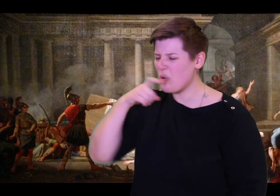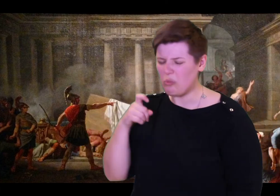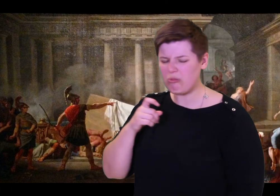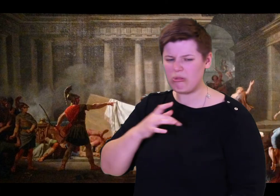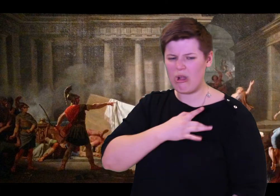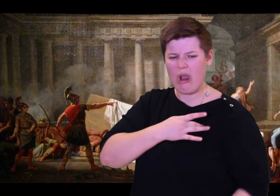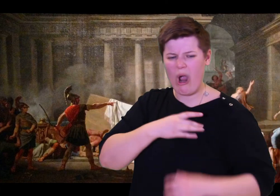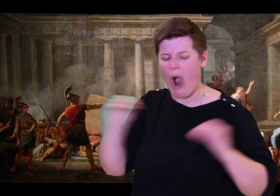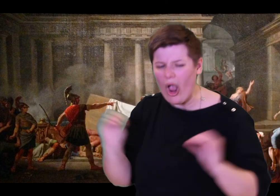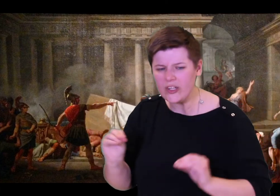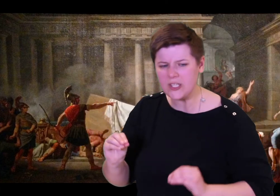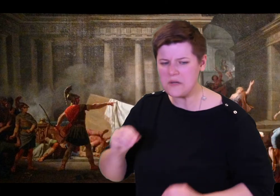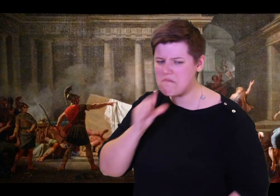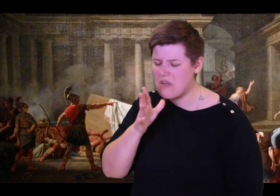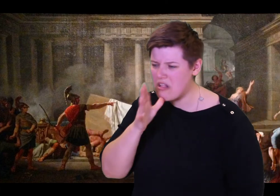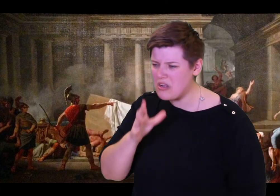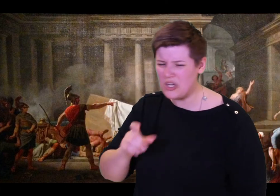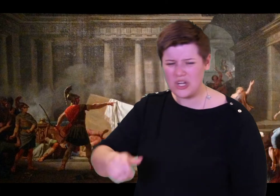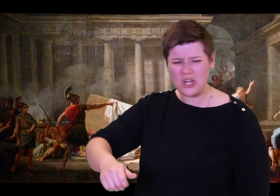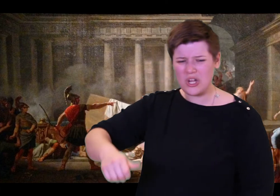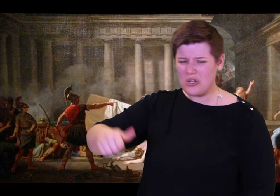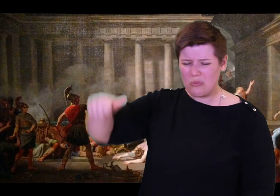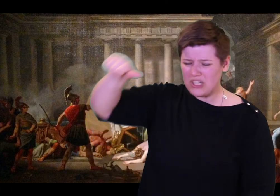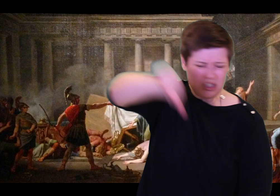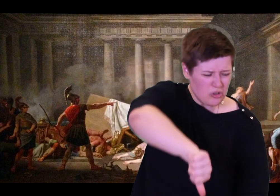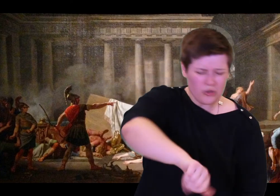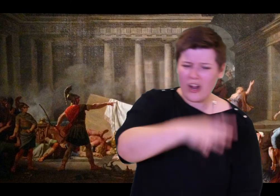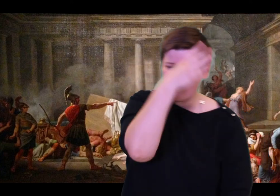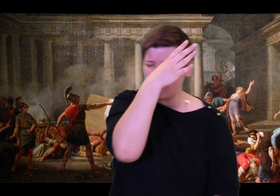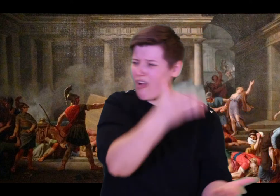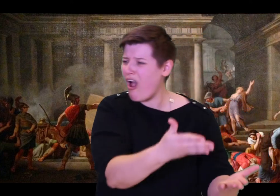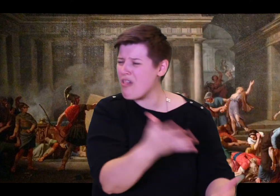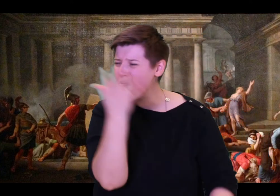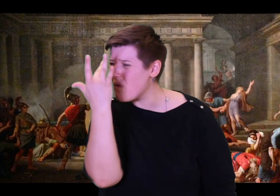He sat beside the pillar and kept his eyes down, waiting to find out whether the